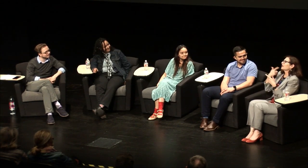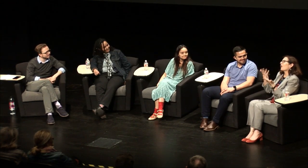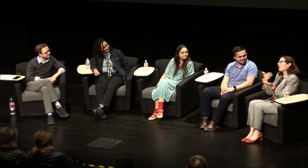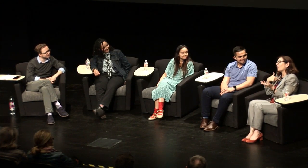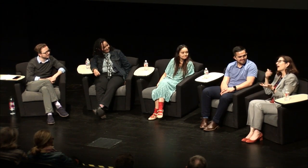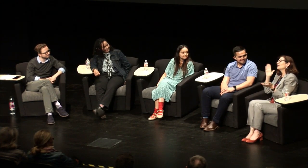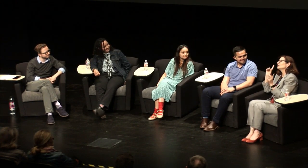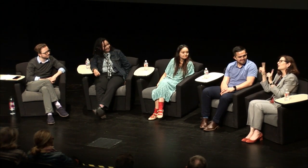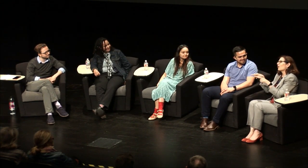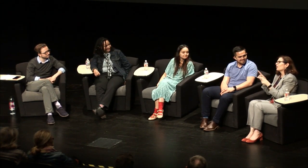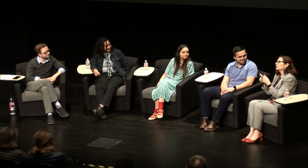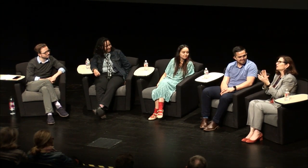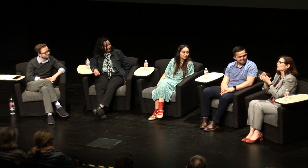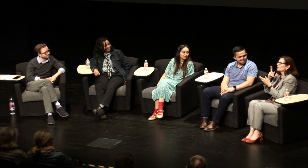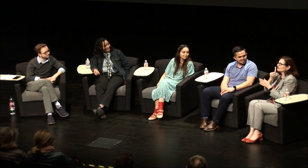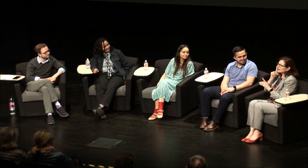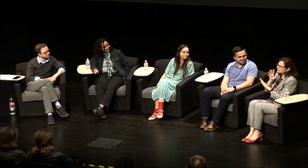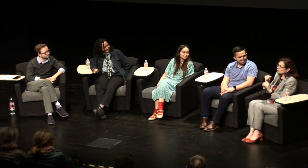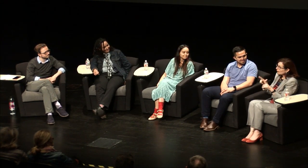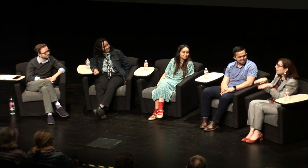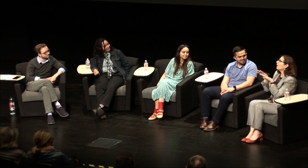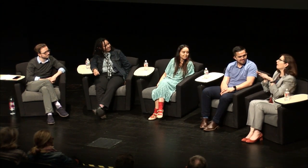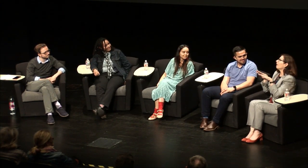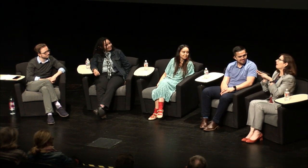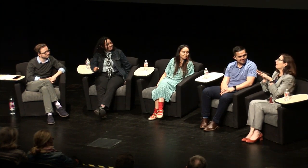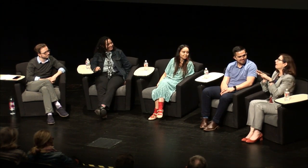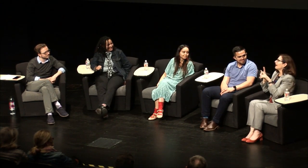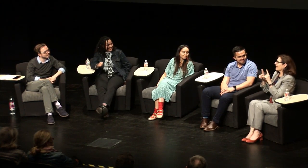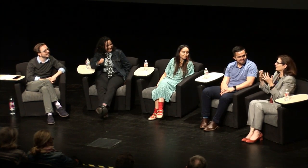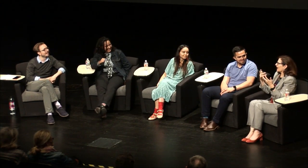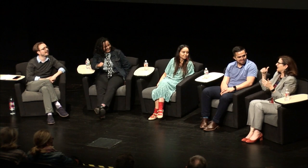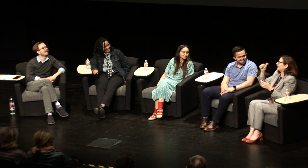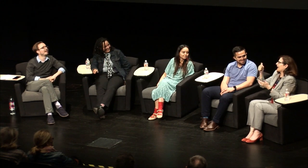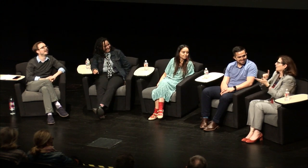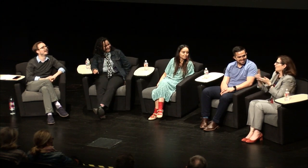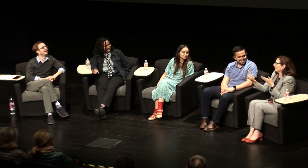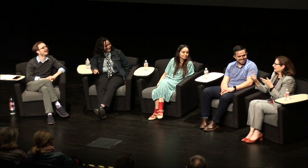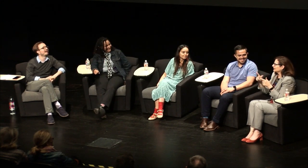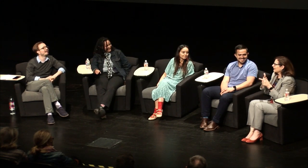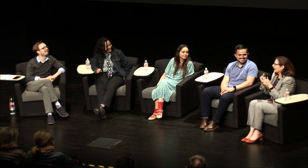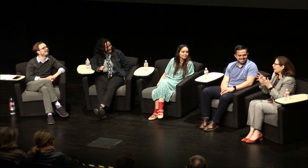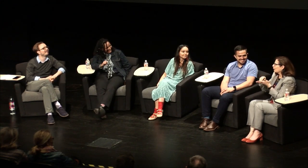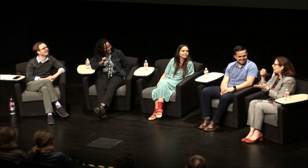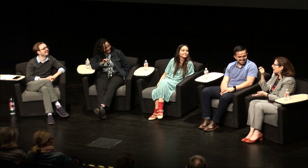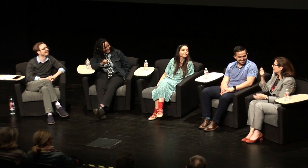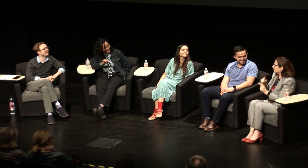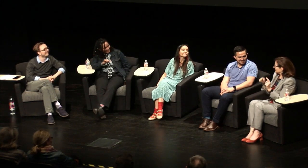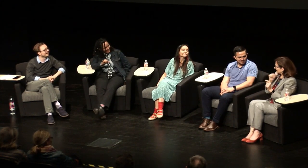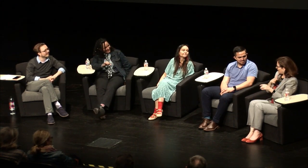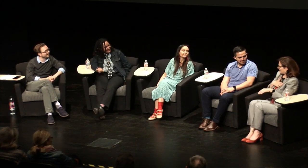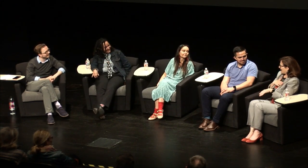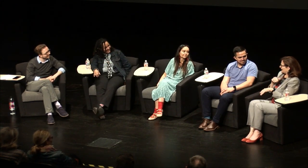four, I'd say you know I did go to a school for the Deaf, and all the students perk up - there's another little tip, but